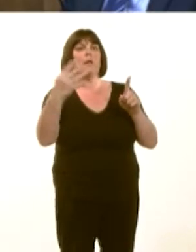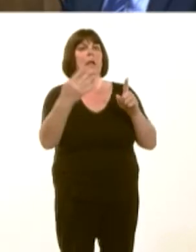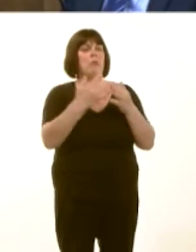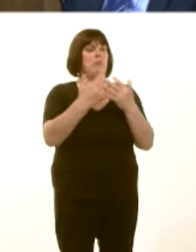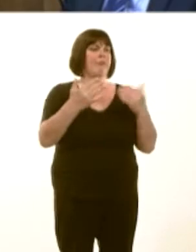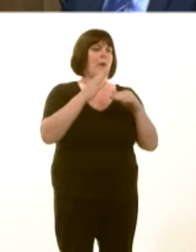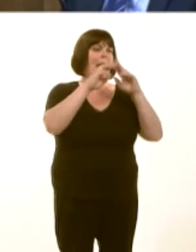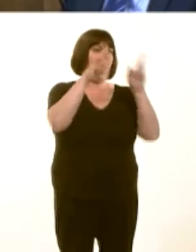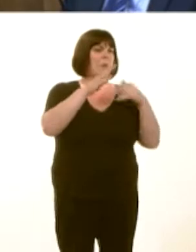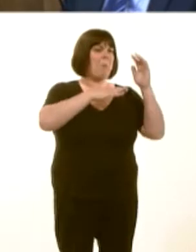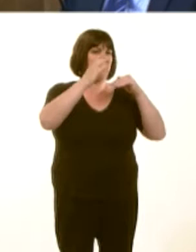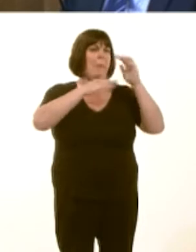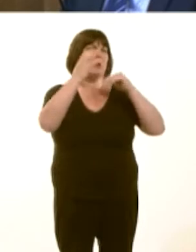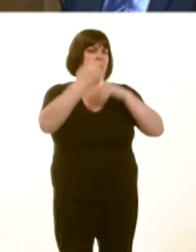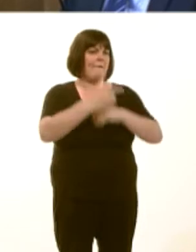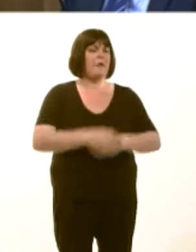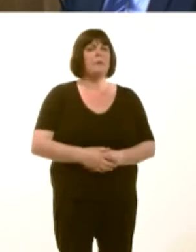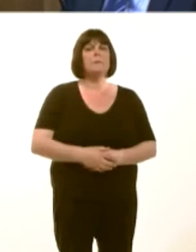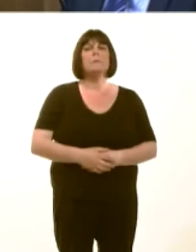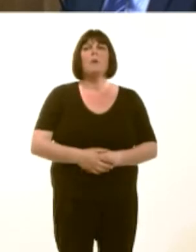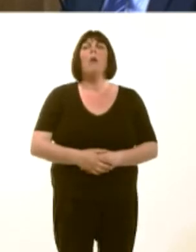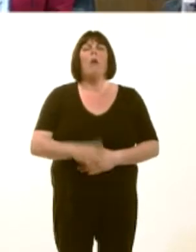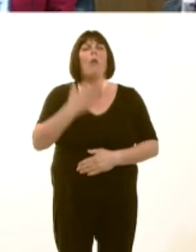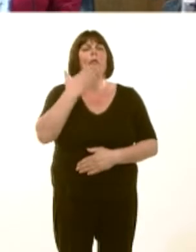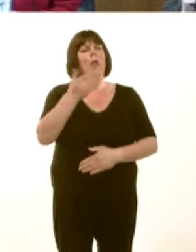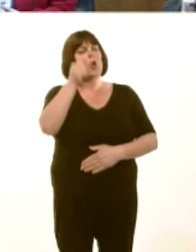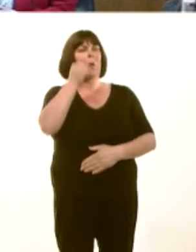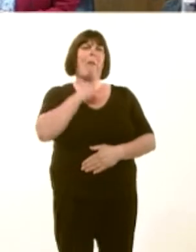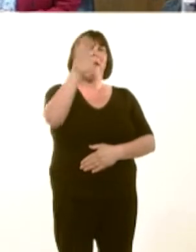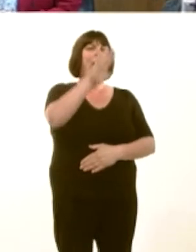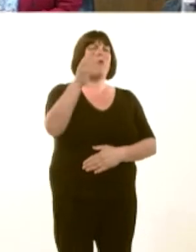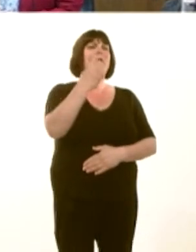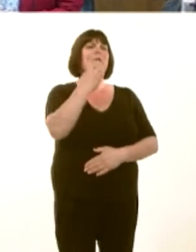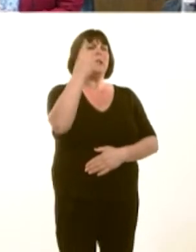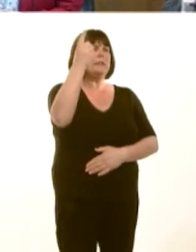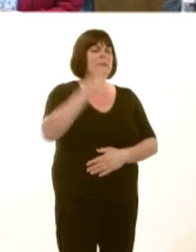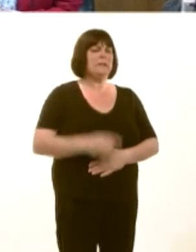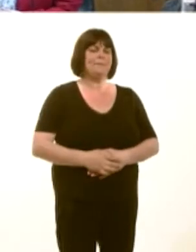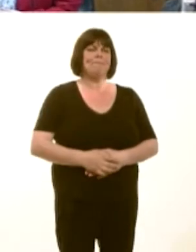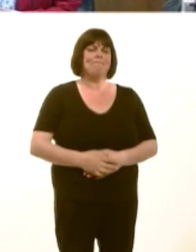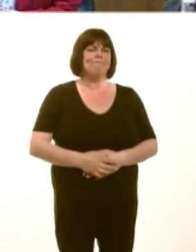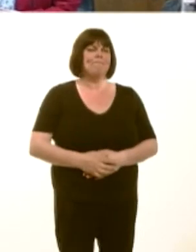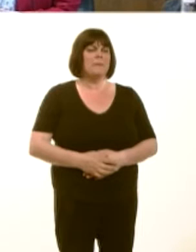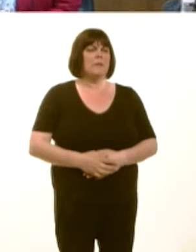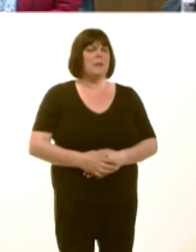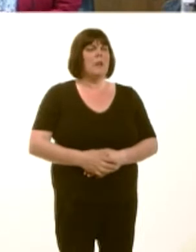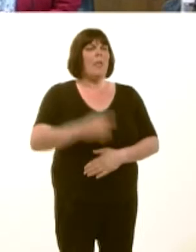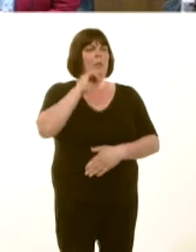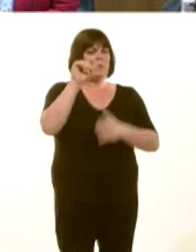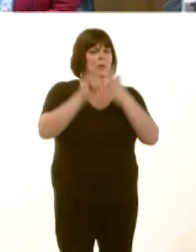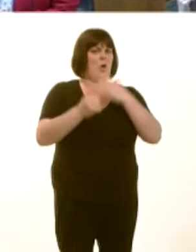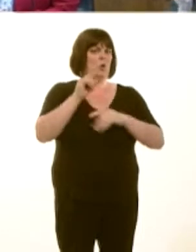In my constituency, Flintshire County Council, as you know, will begin building council housing